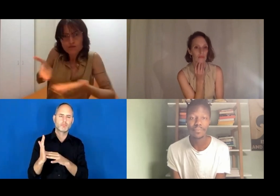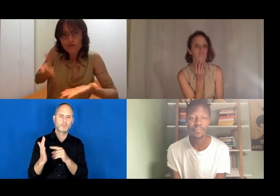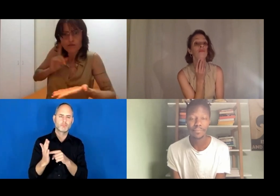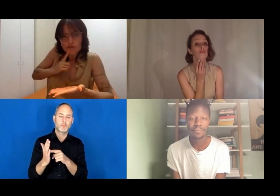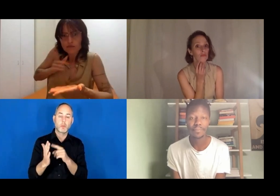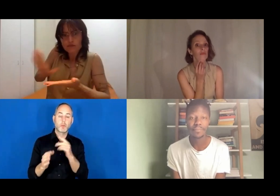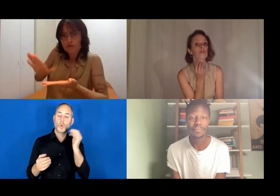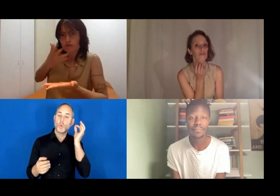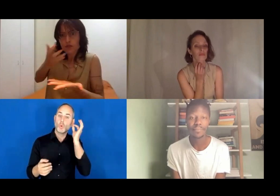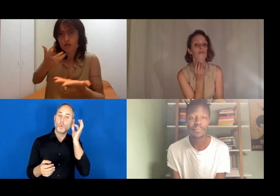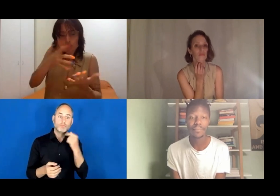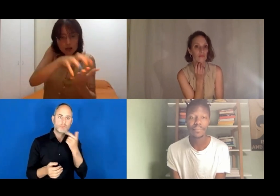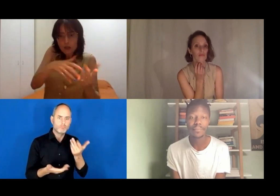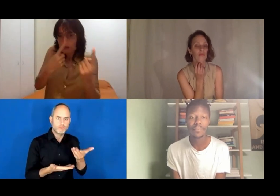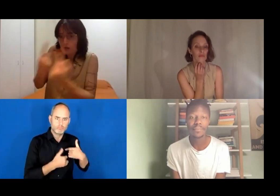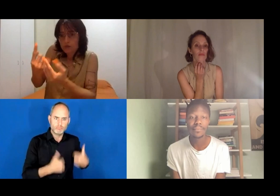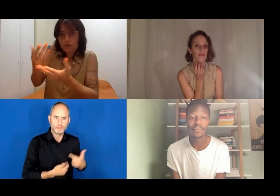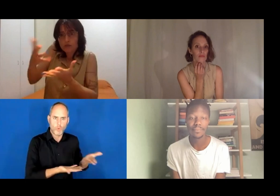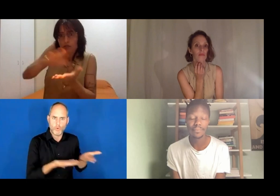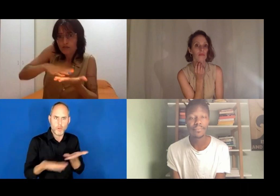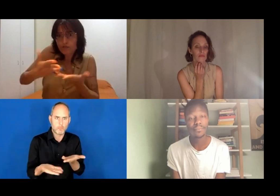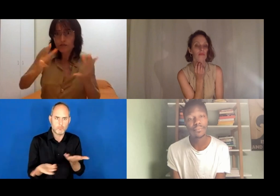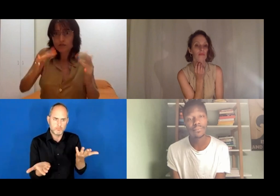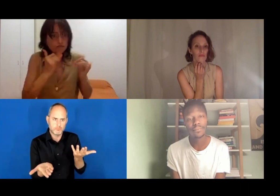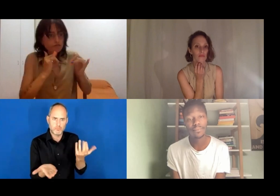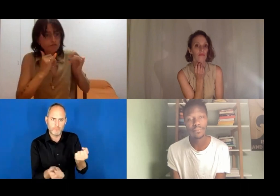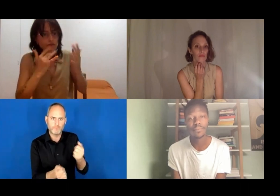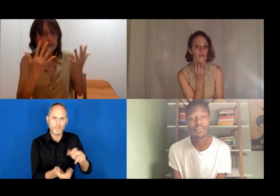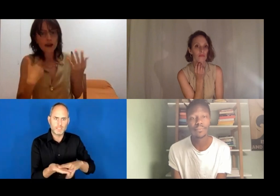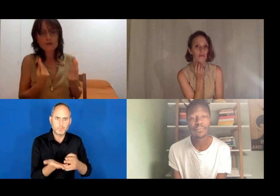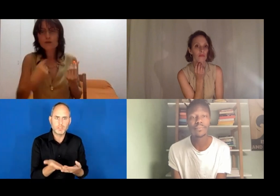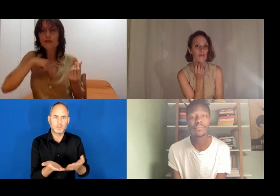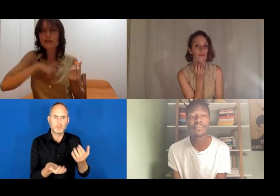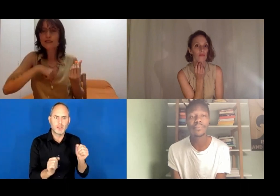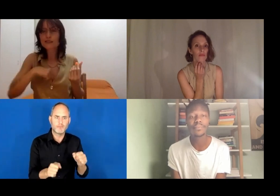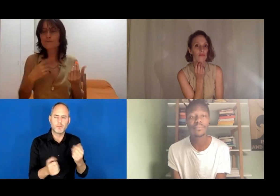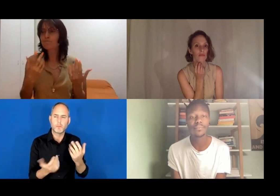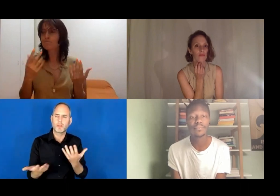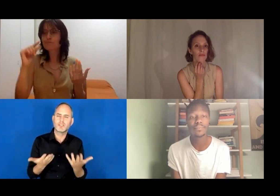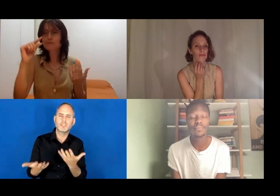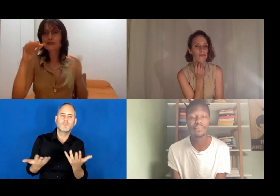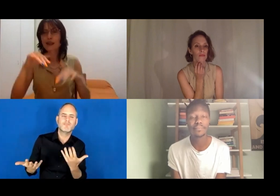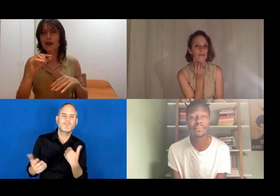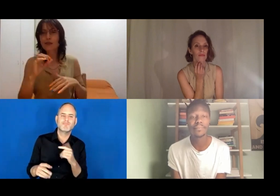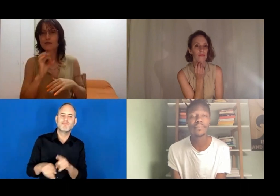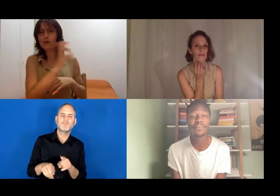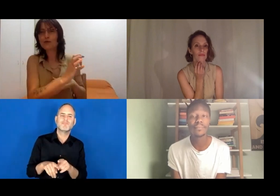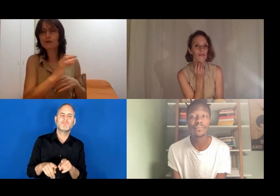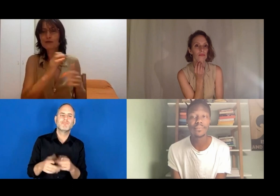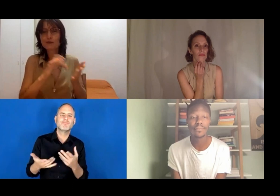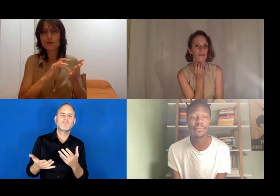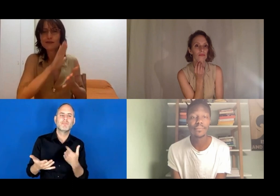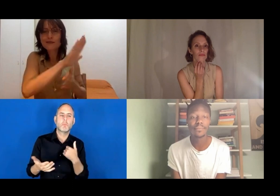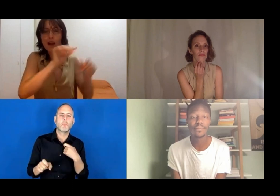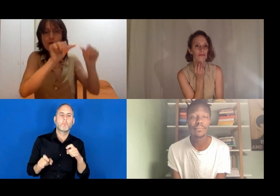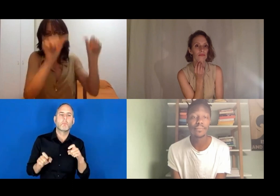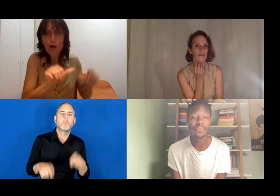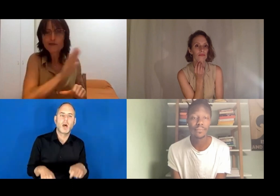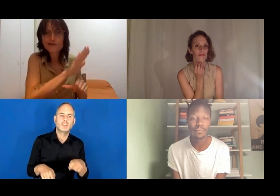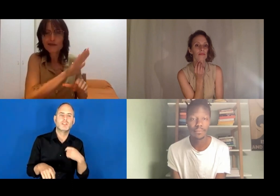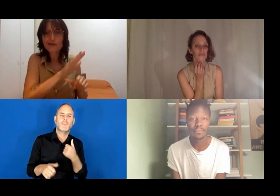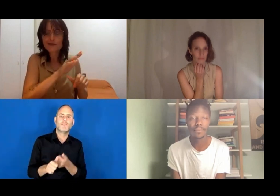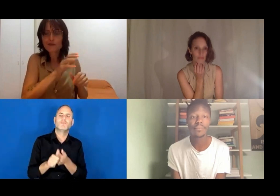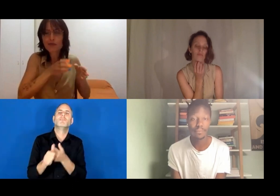The attitude with the hearing colleagues was: "Yes, we do respect your work. Do whatever you want."